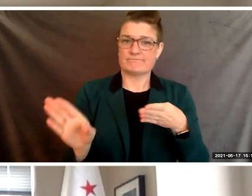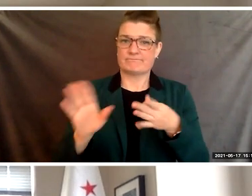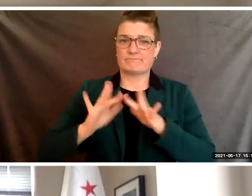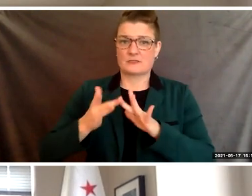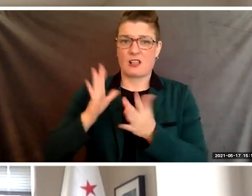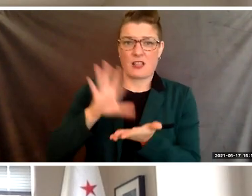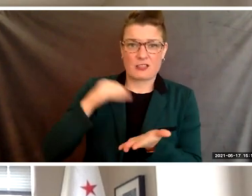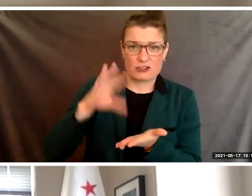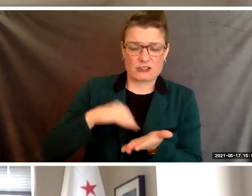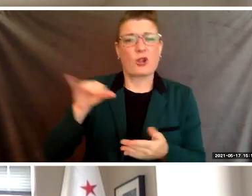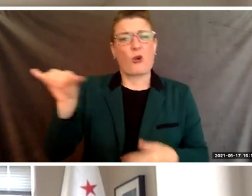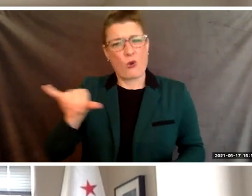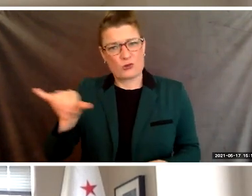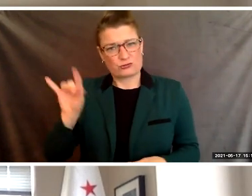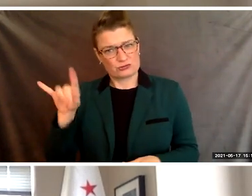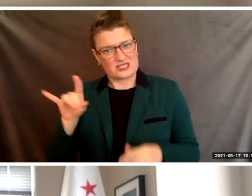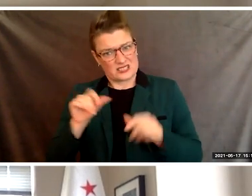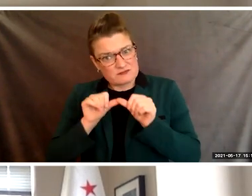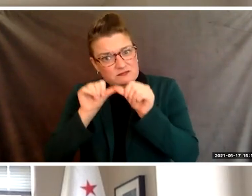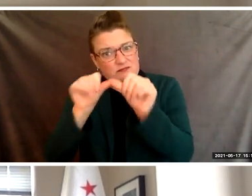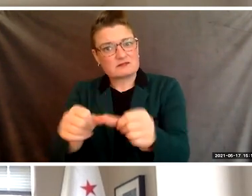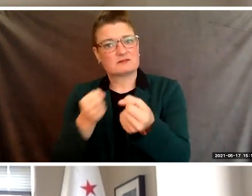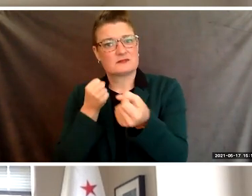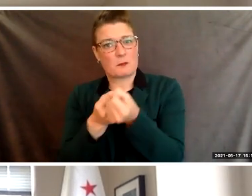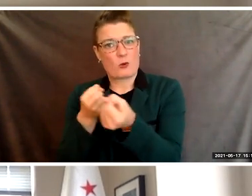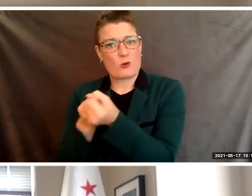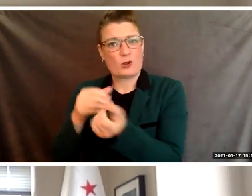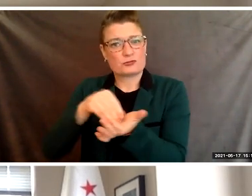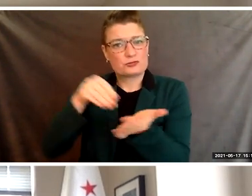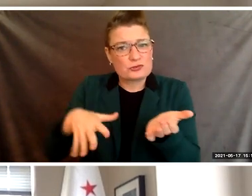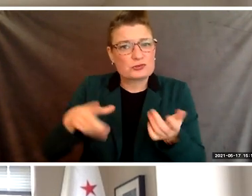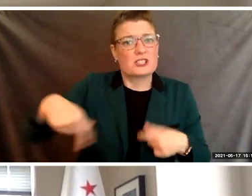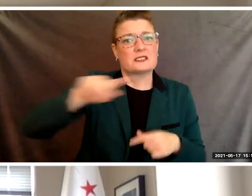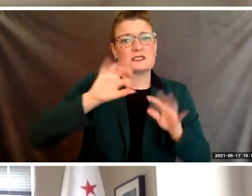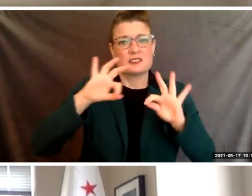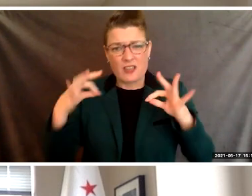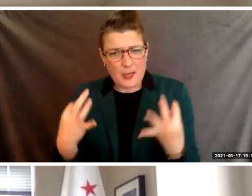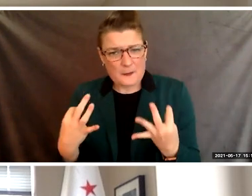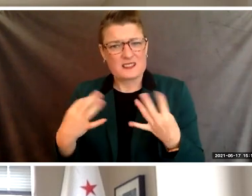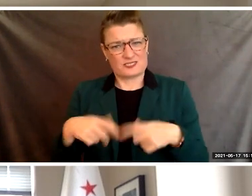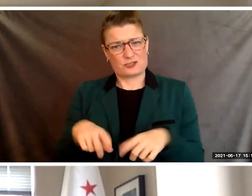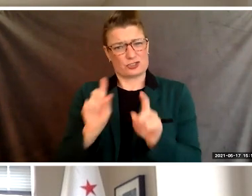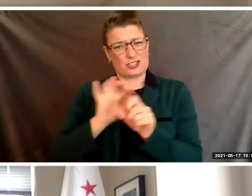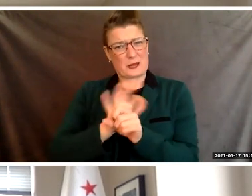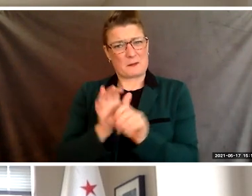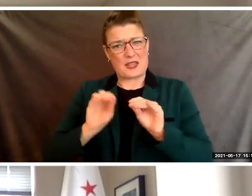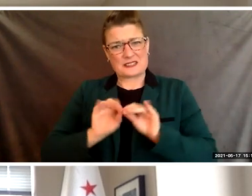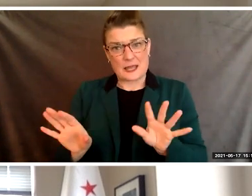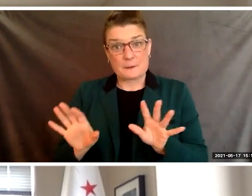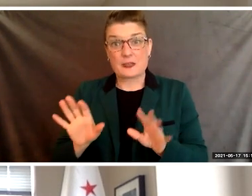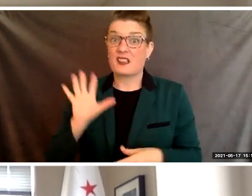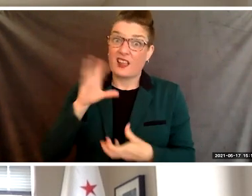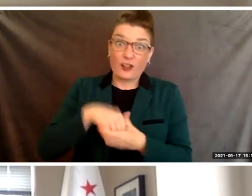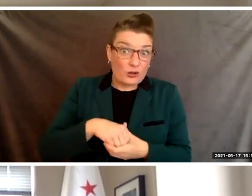but providing ongoing support to students and families during this pandemic, including food donations